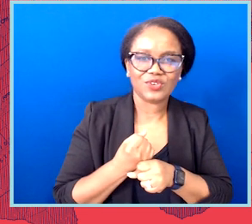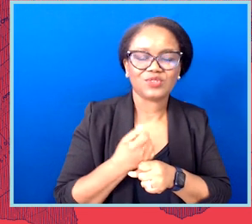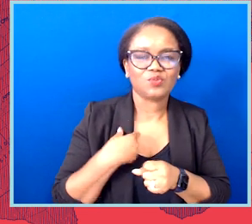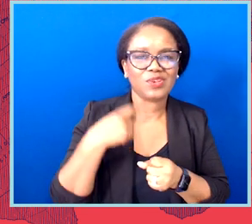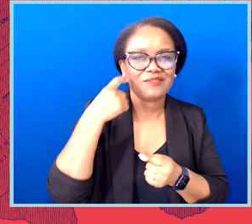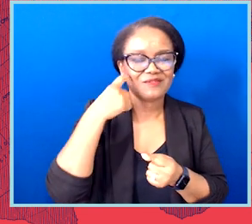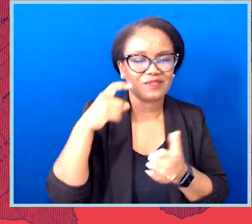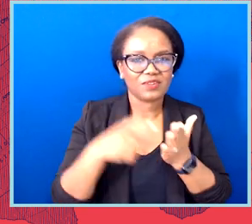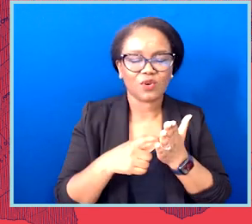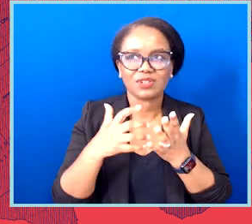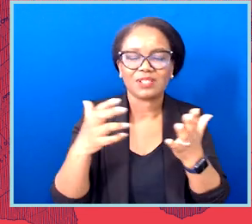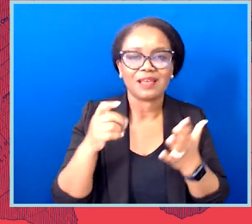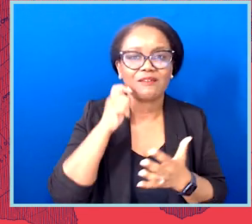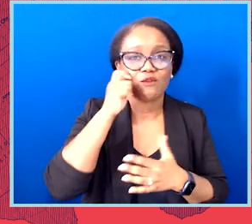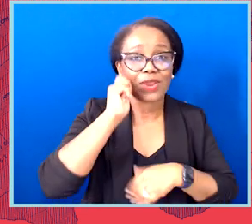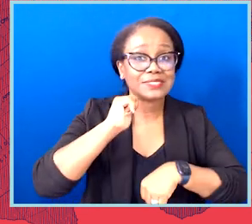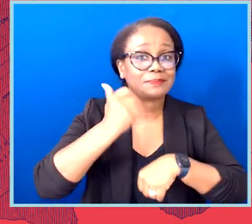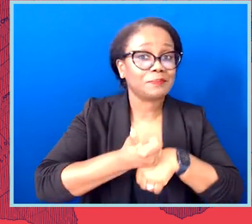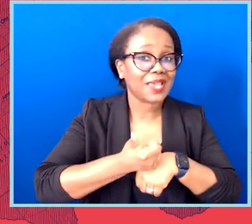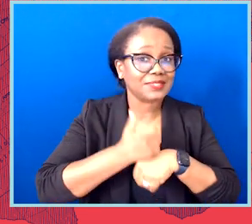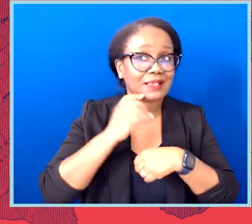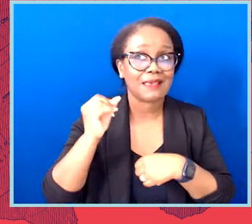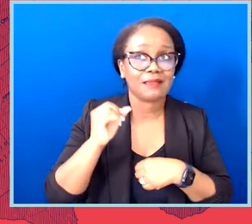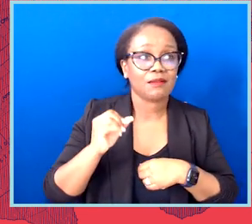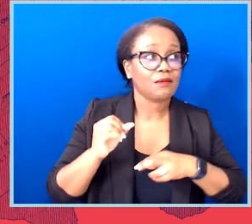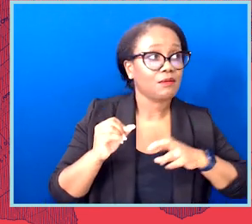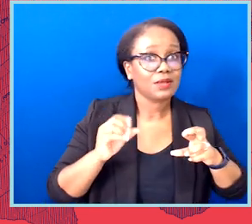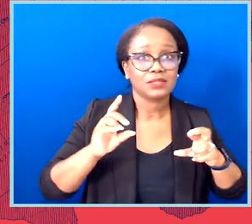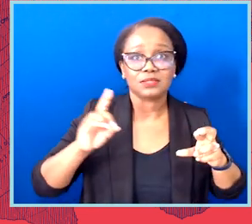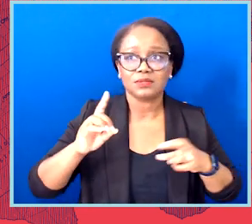partisan distortion, leading them to underrepresented and disempowered communities of color and